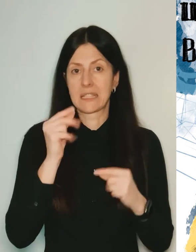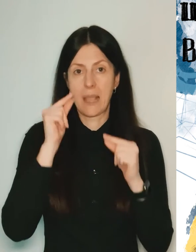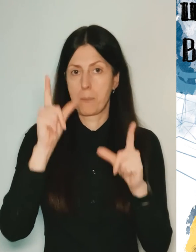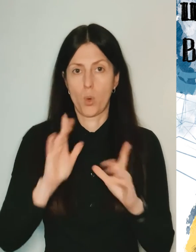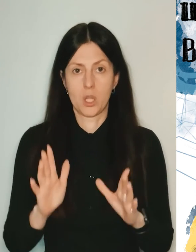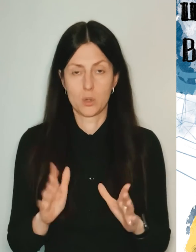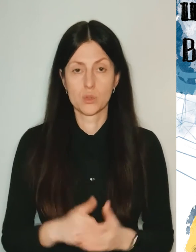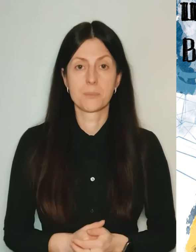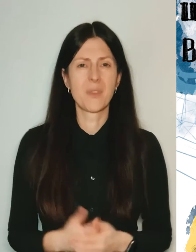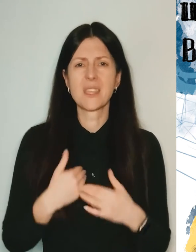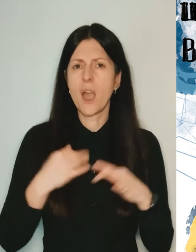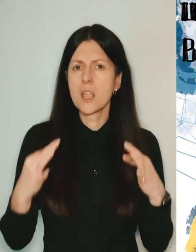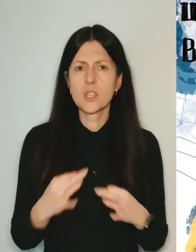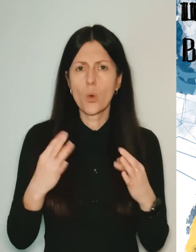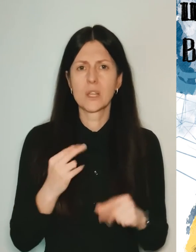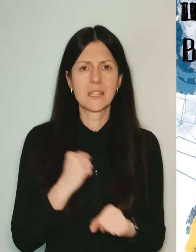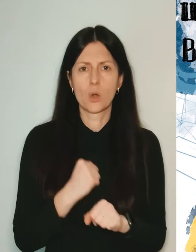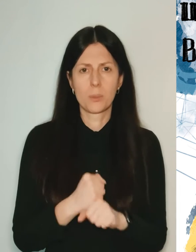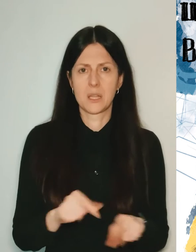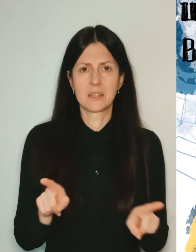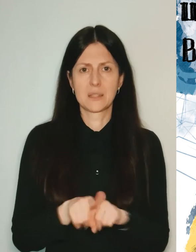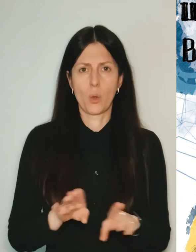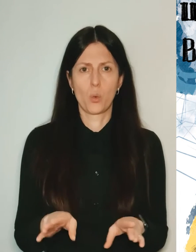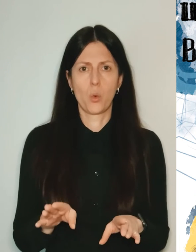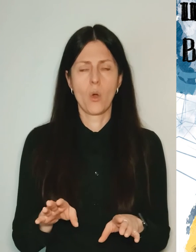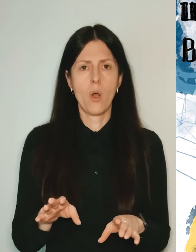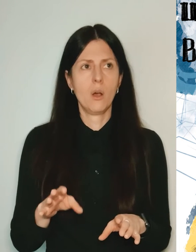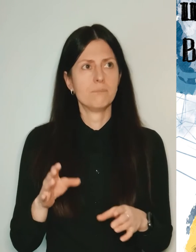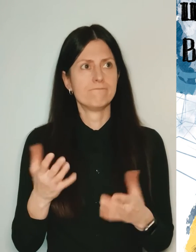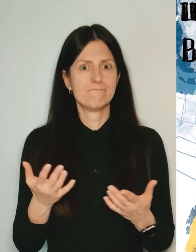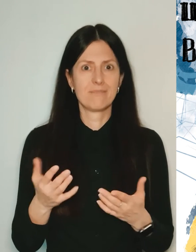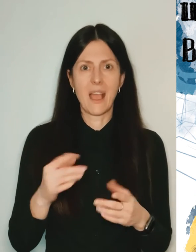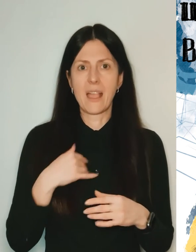I've never made a story like this, I can't even call it a testament.